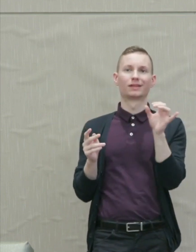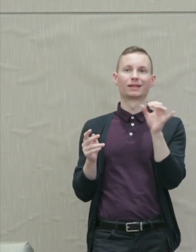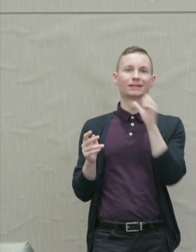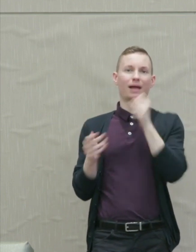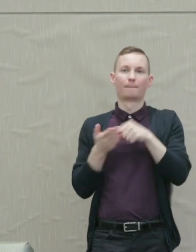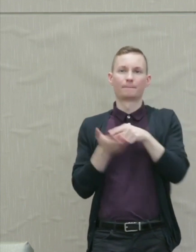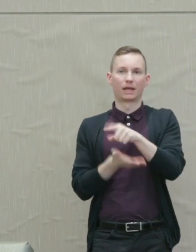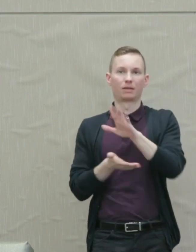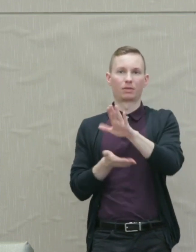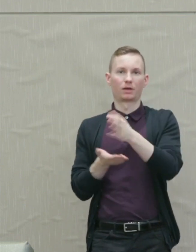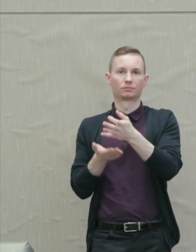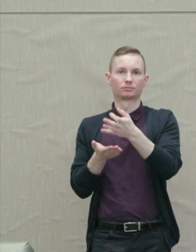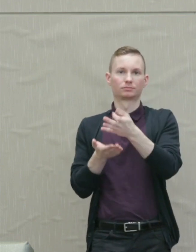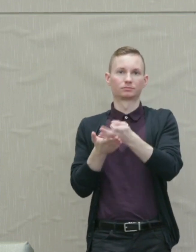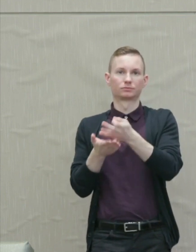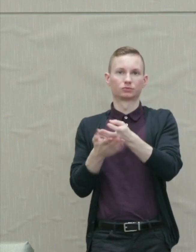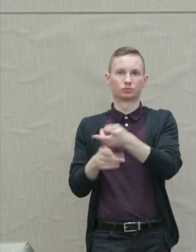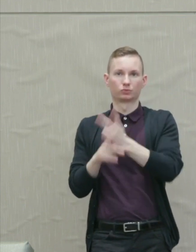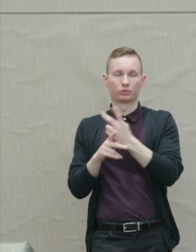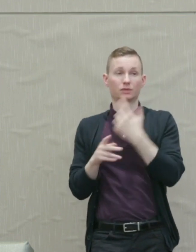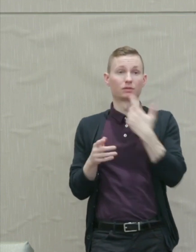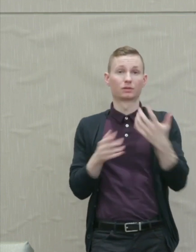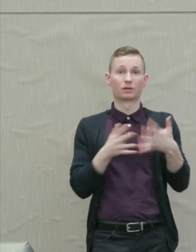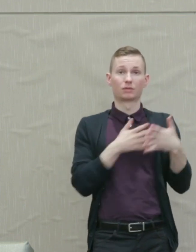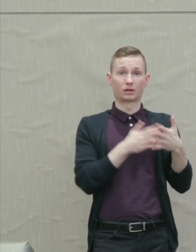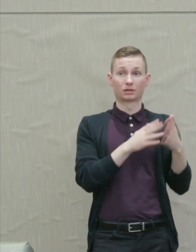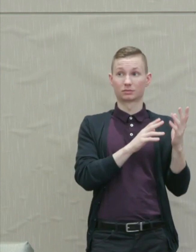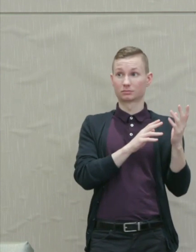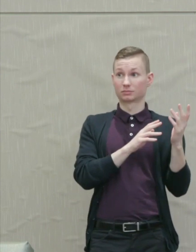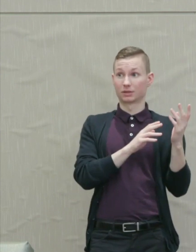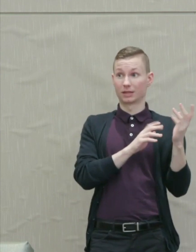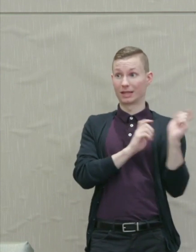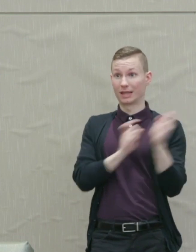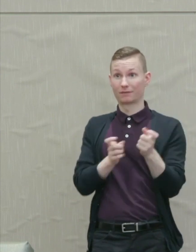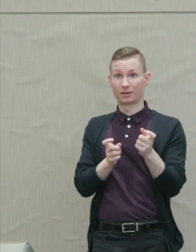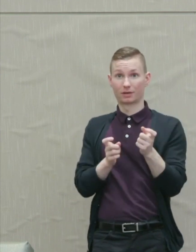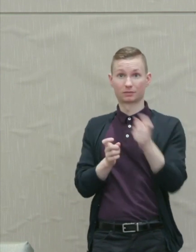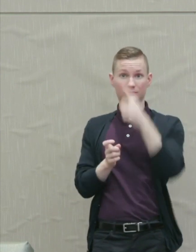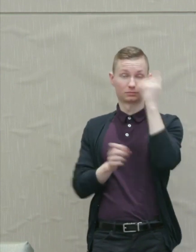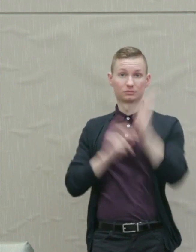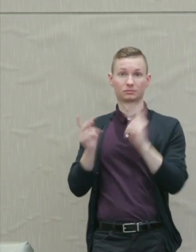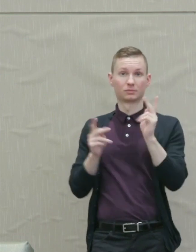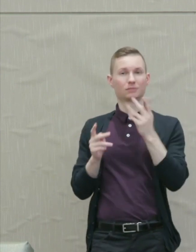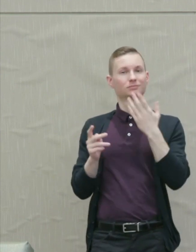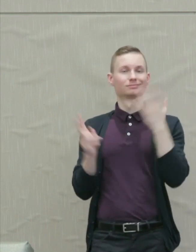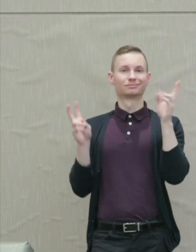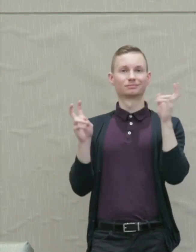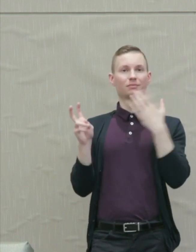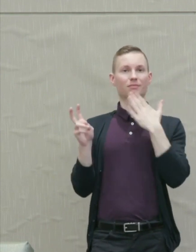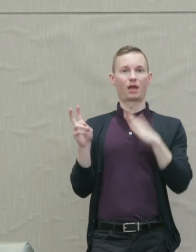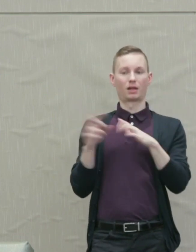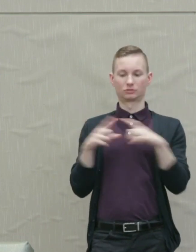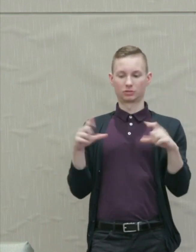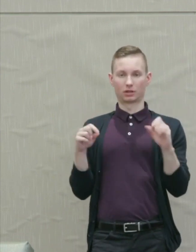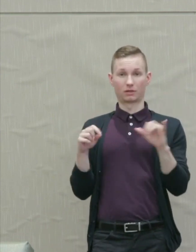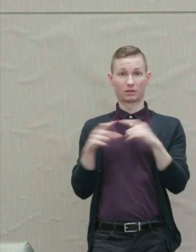Quote, "America has given the negro people a bad check, a check that is come back marked